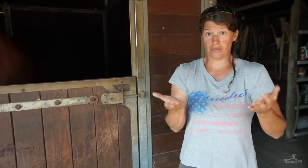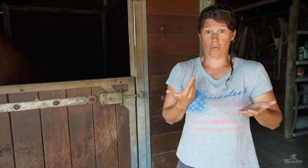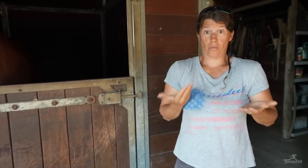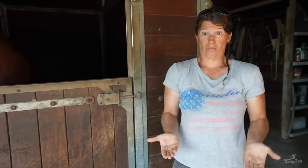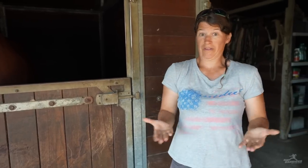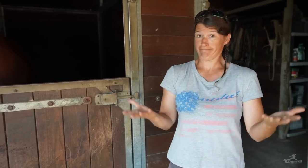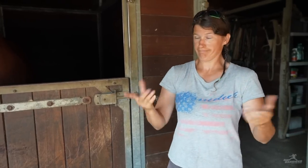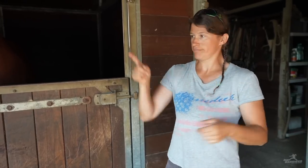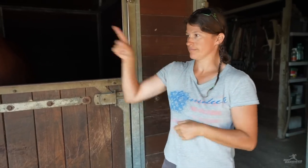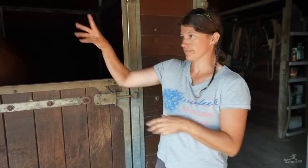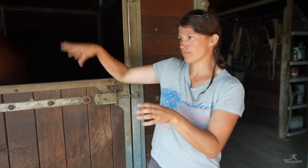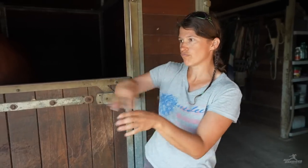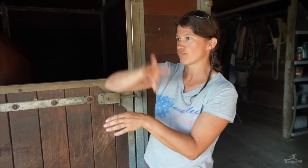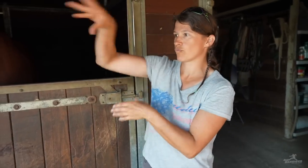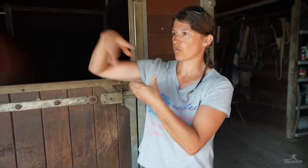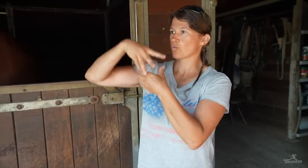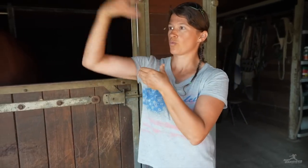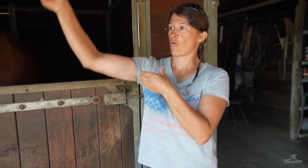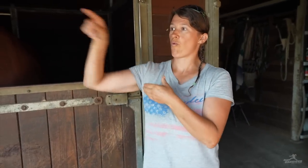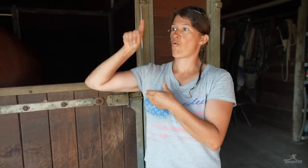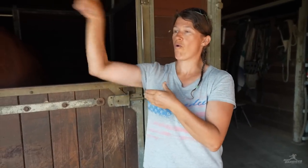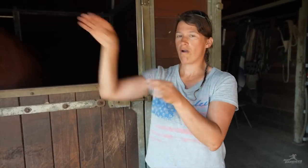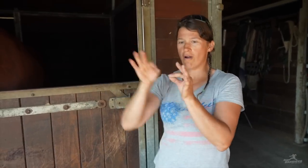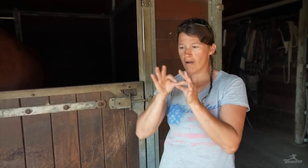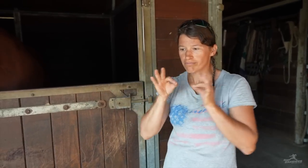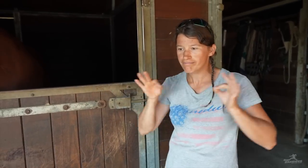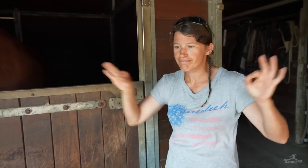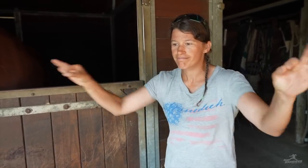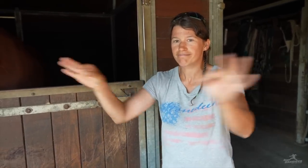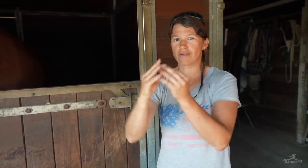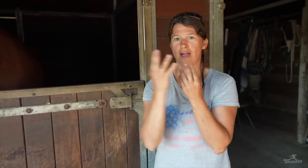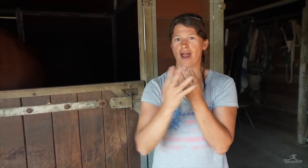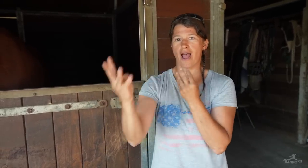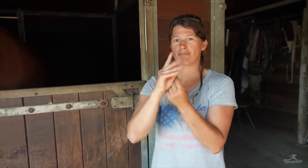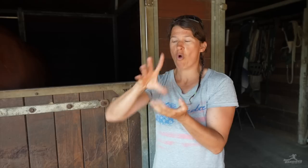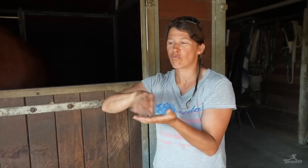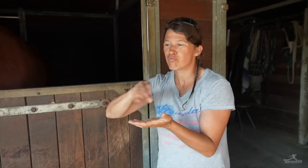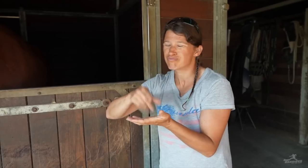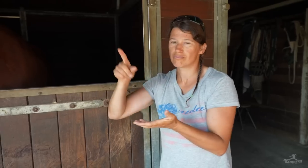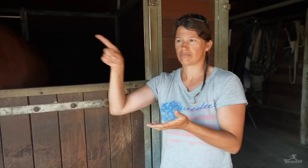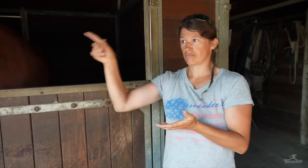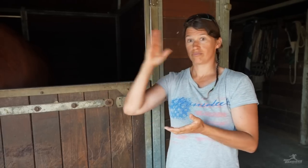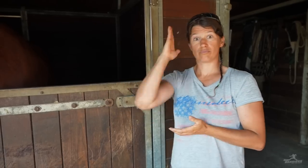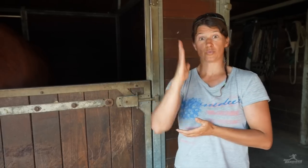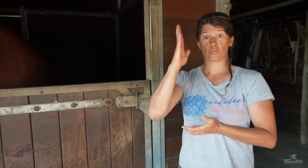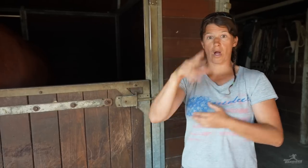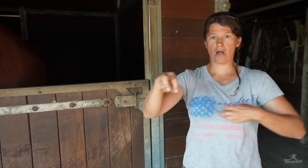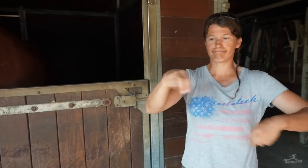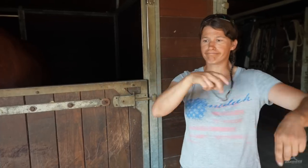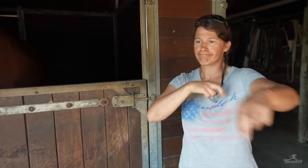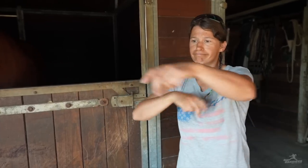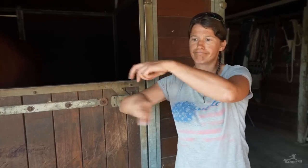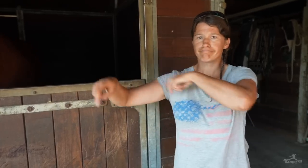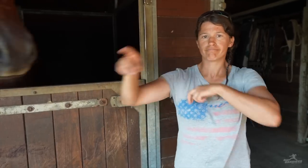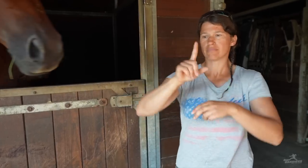then let them out on the pasture to graze.